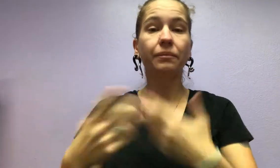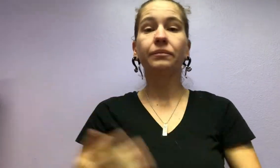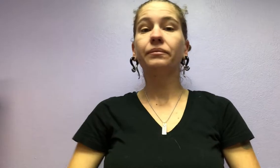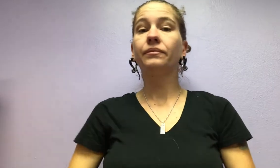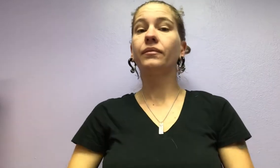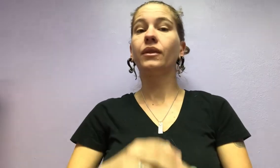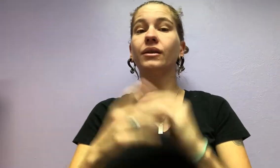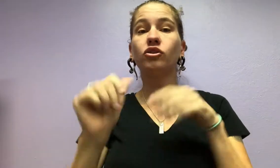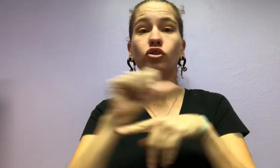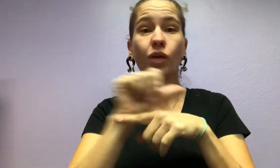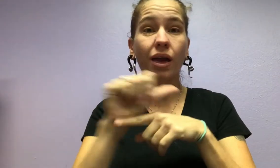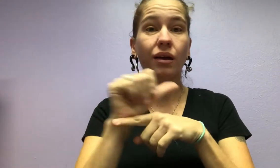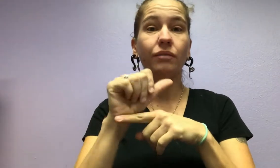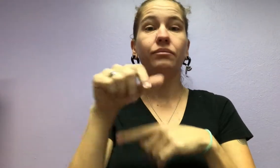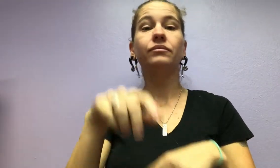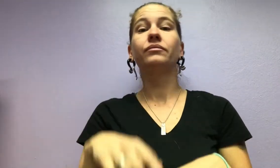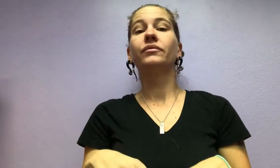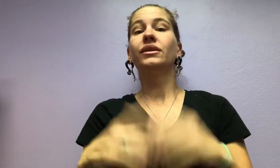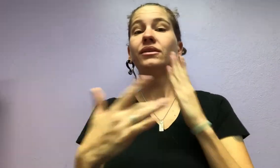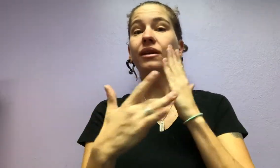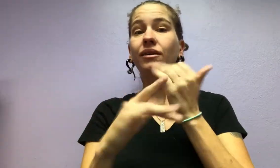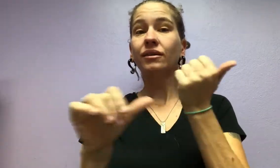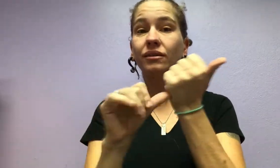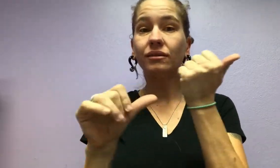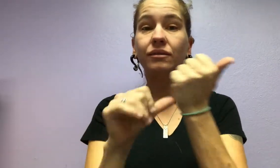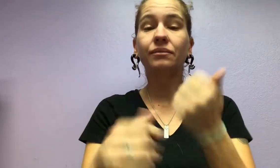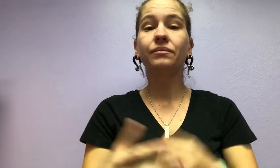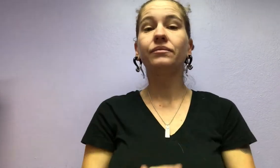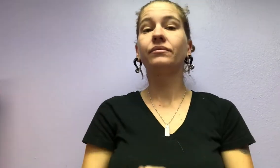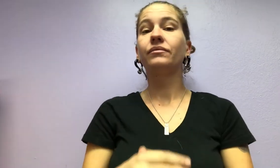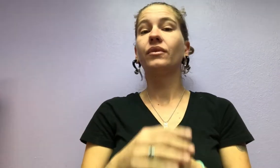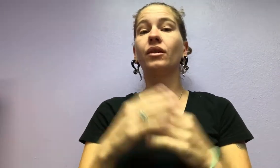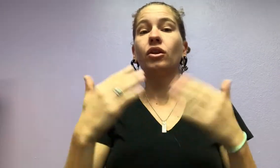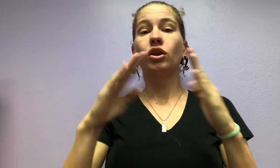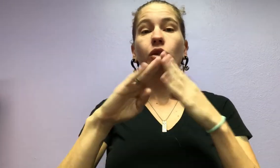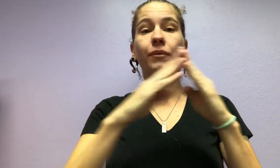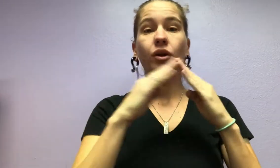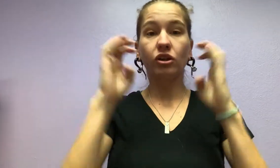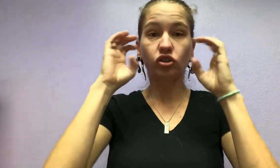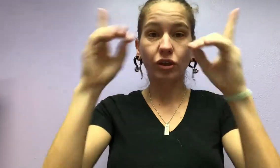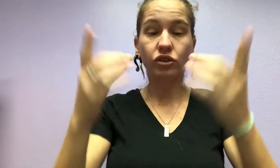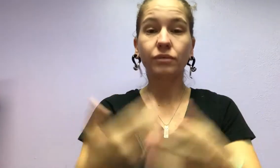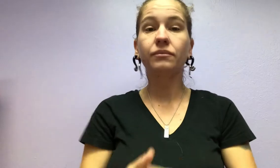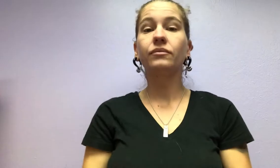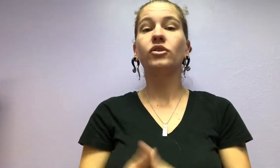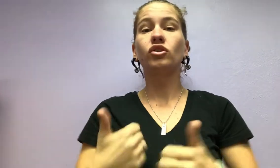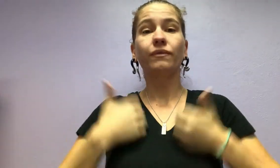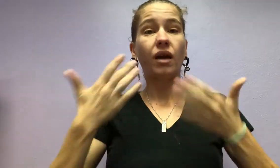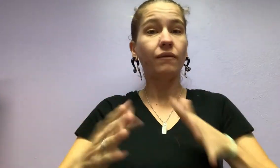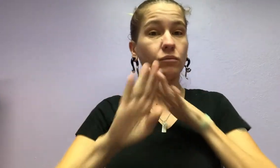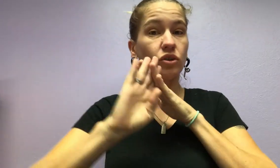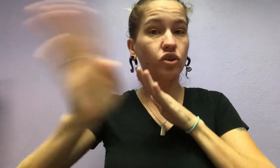training & technical assistance; community education & outreach; Survivor's Retreat;